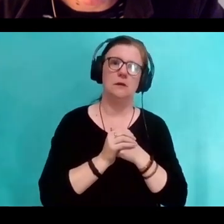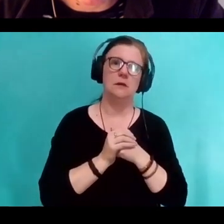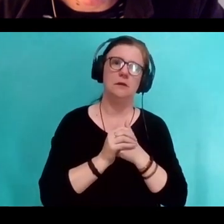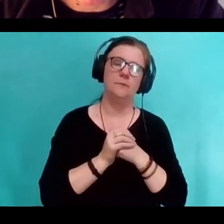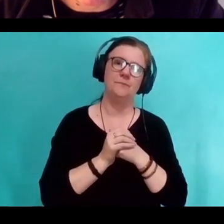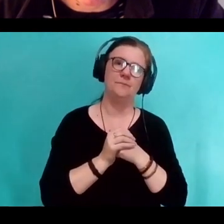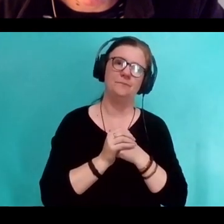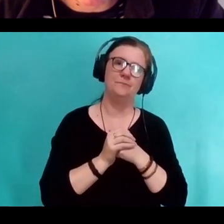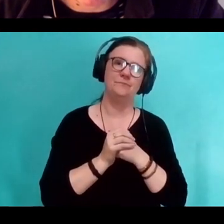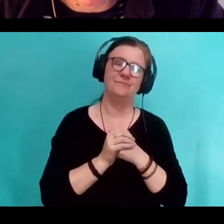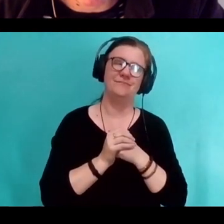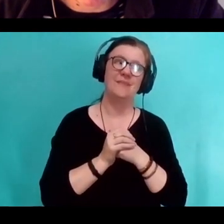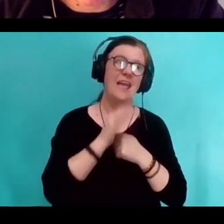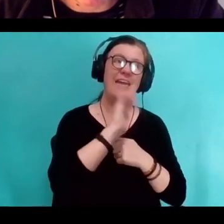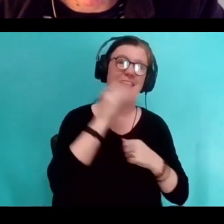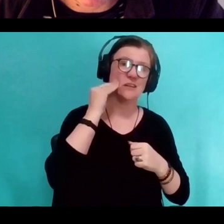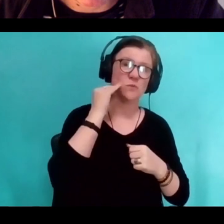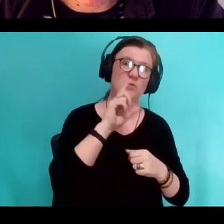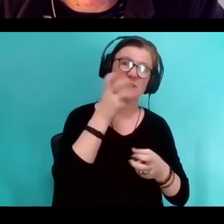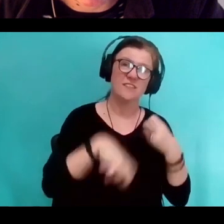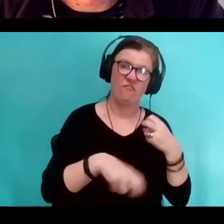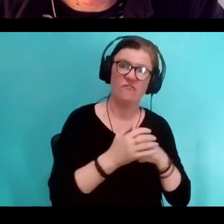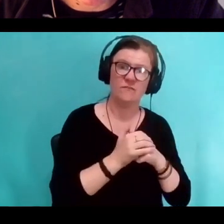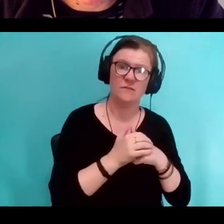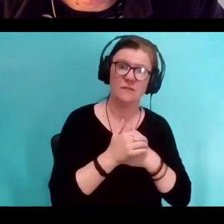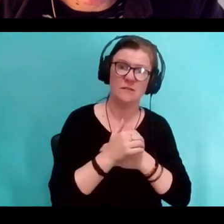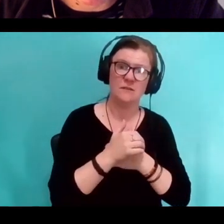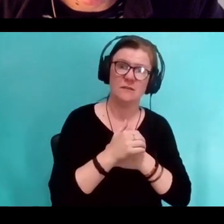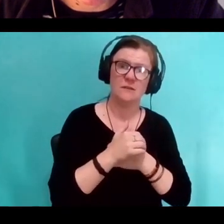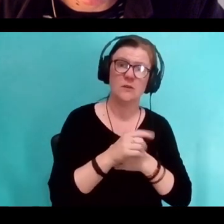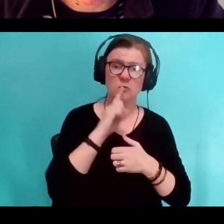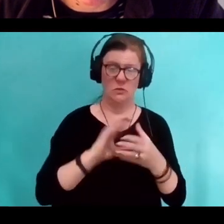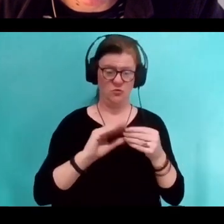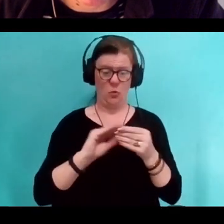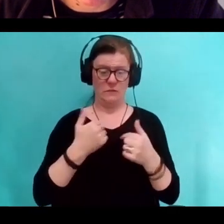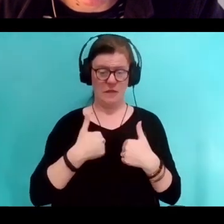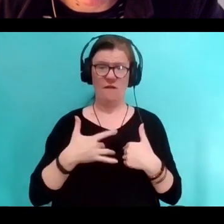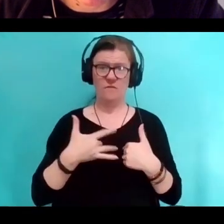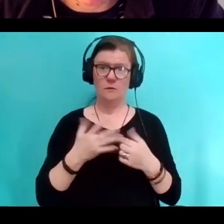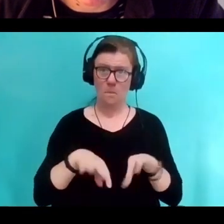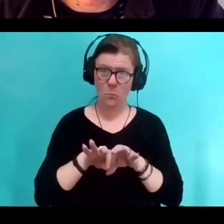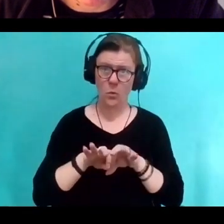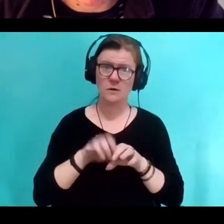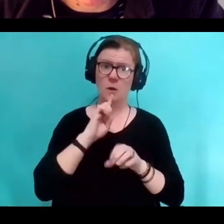Sometimes that was hard because there were stories that were really important to me and to who I am that I had to let go of.